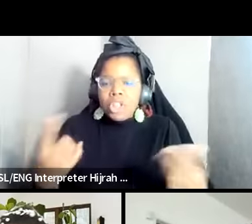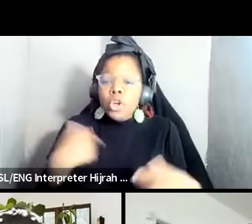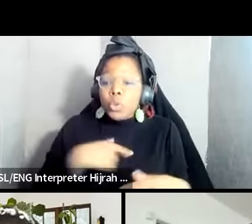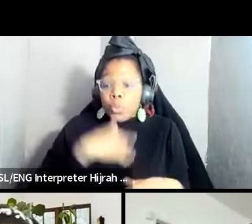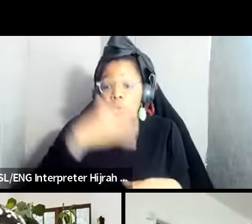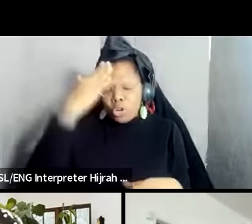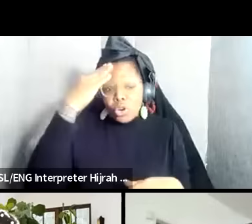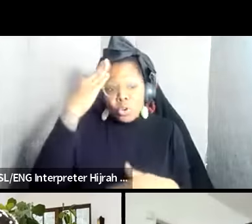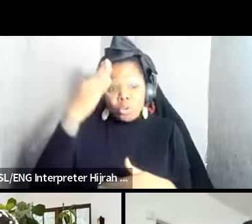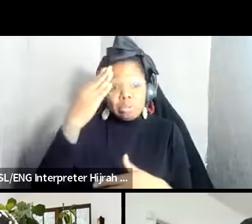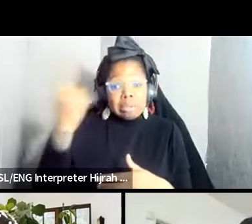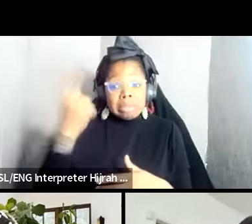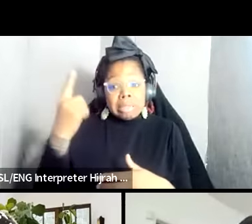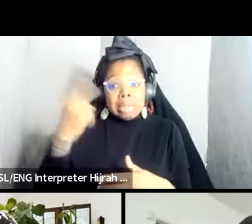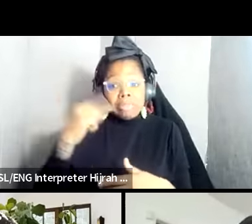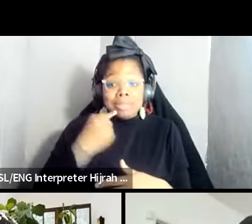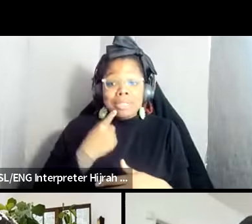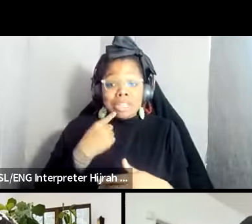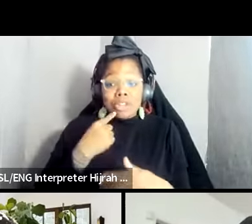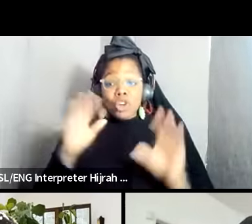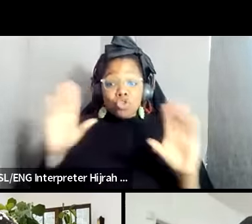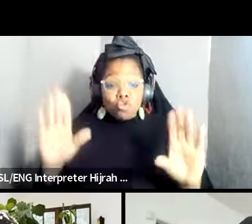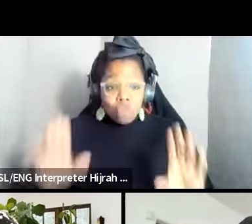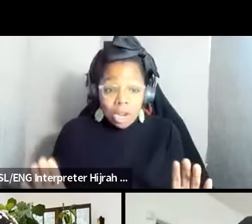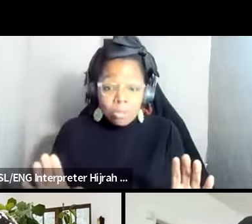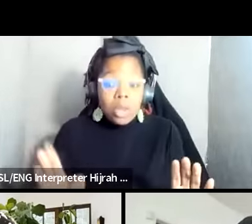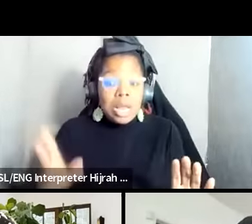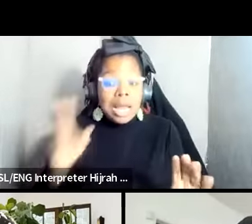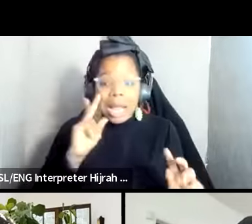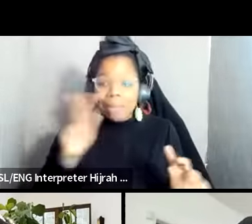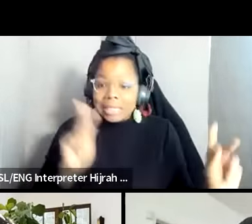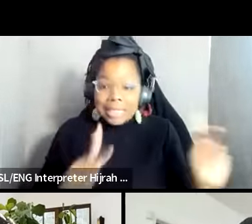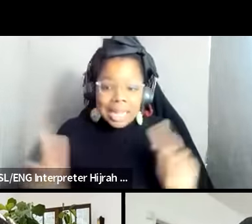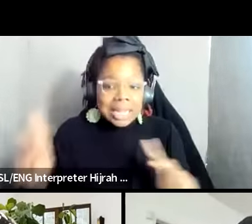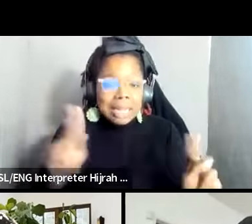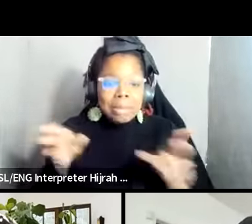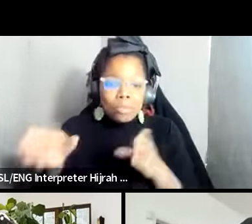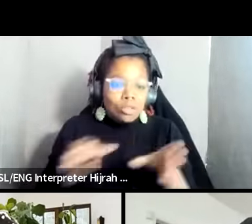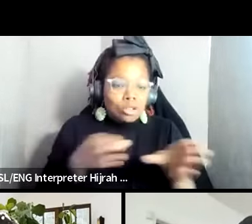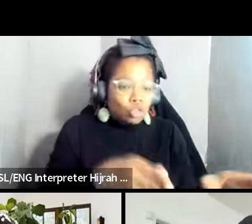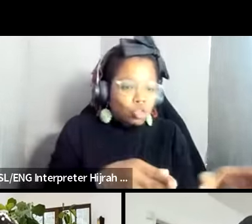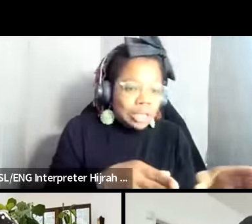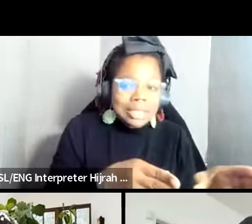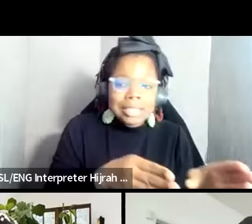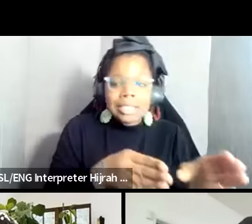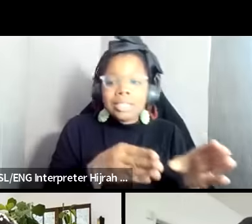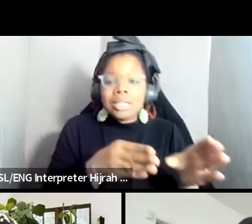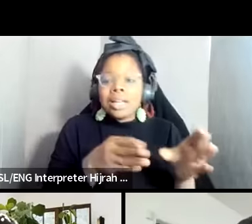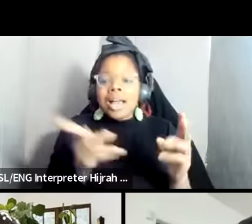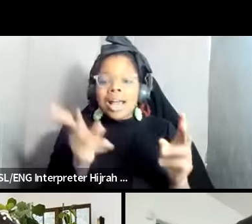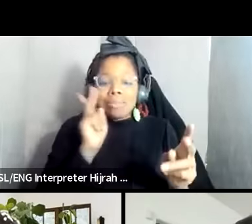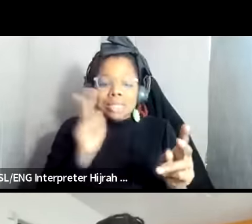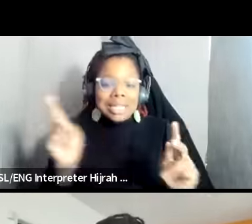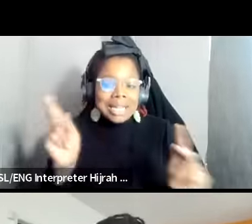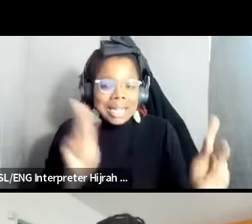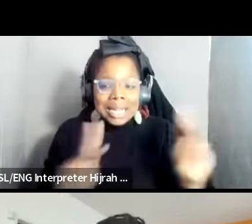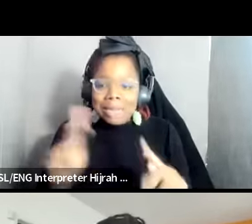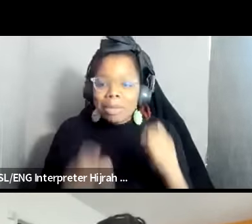that's so incredible I'm seeing the people in the streets I'm seeing the people risk it all